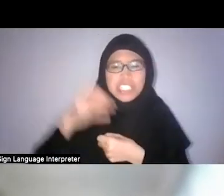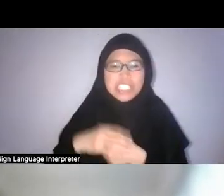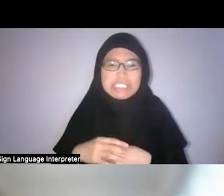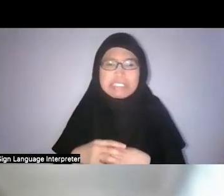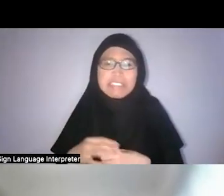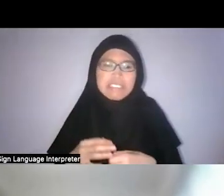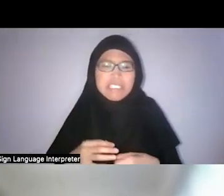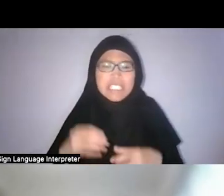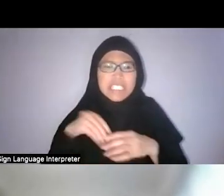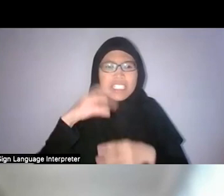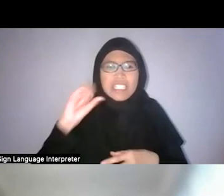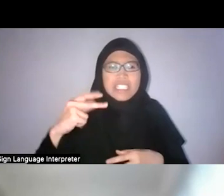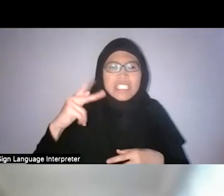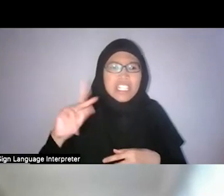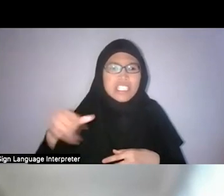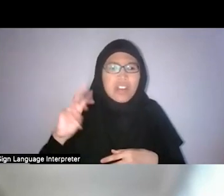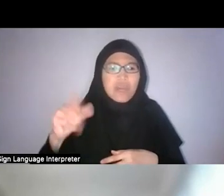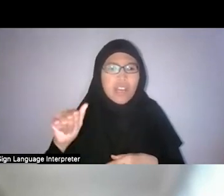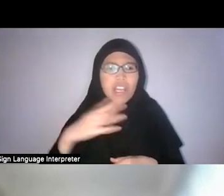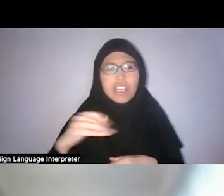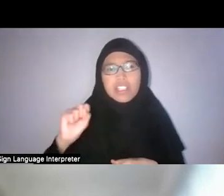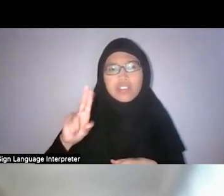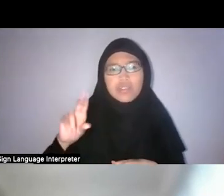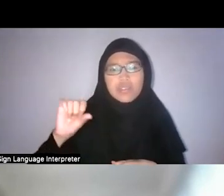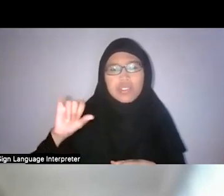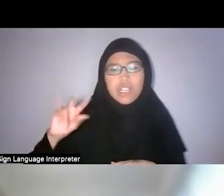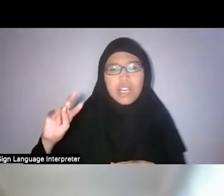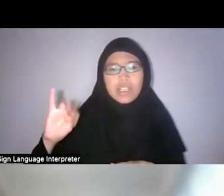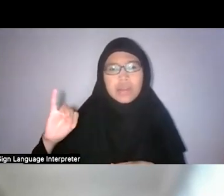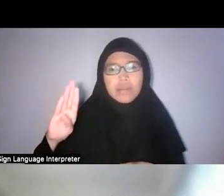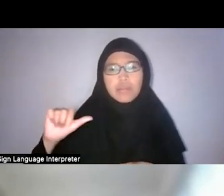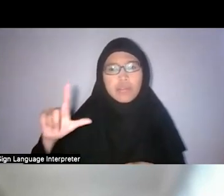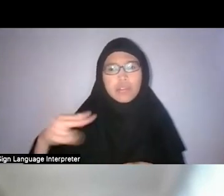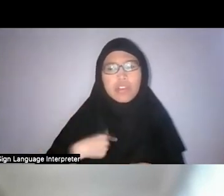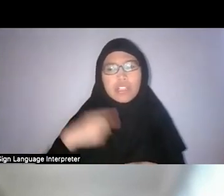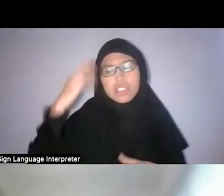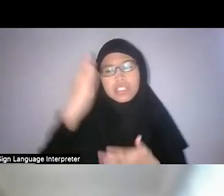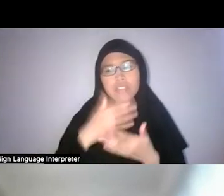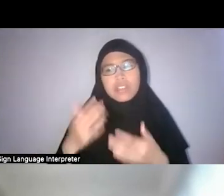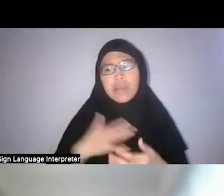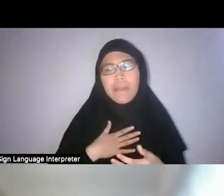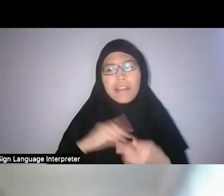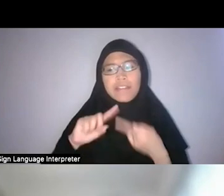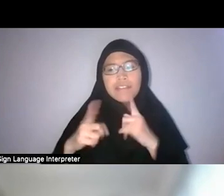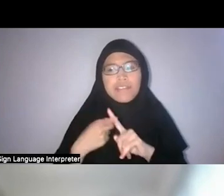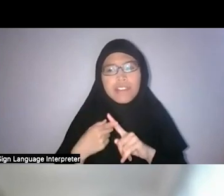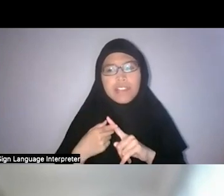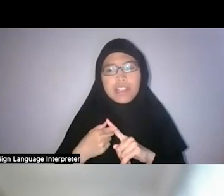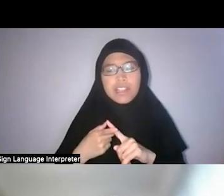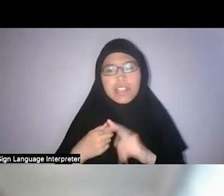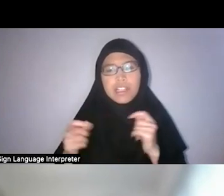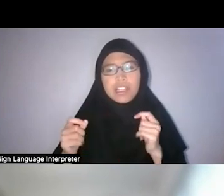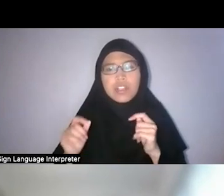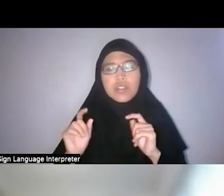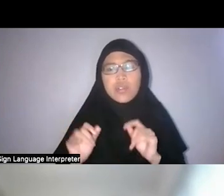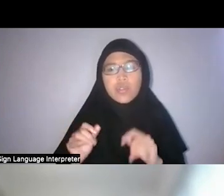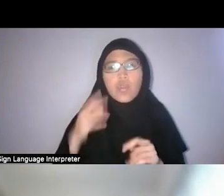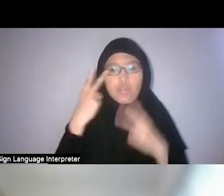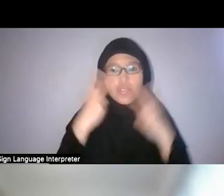I think some things that, for example, my friend who also went to that exhibition talked about was